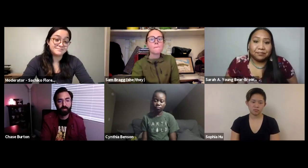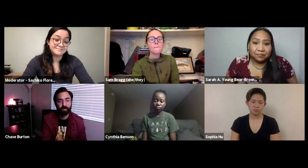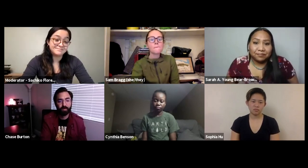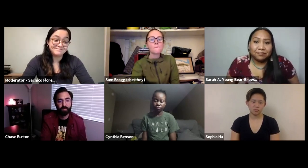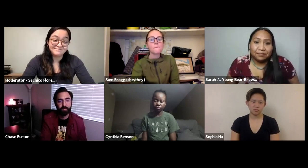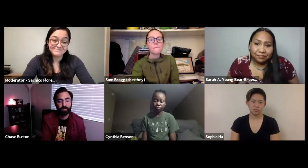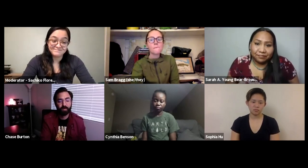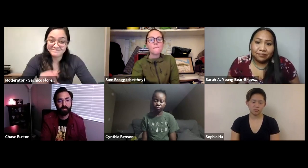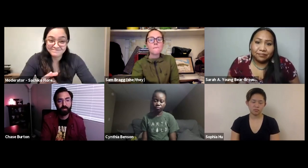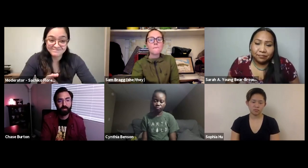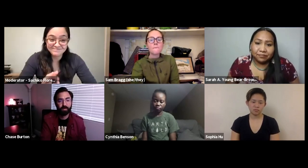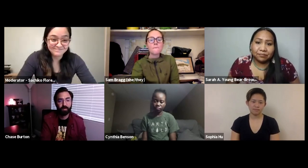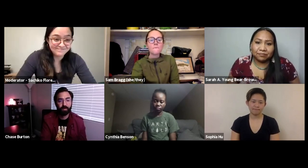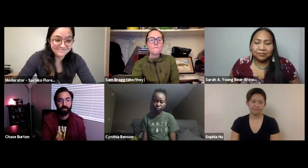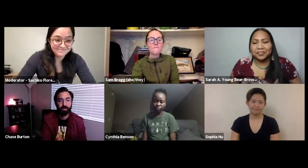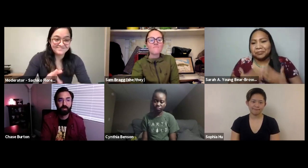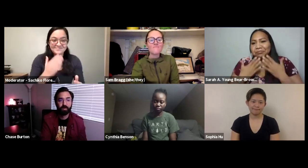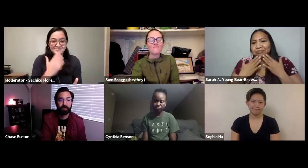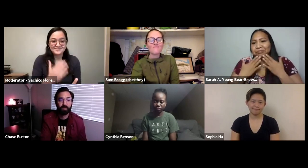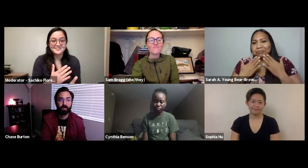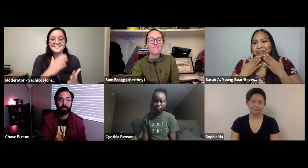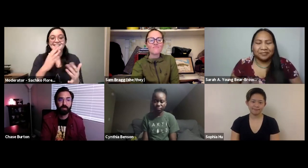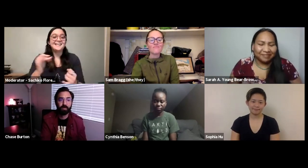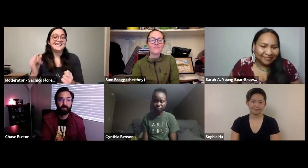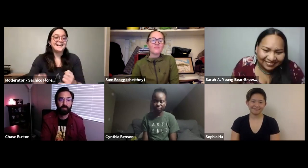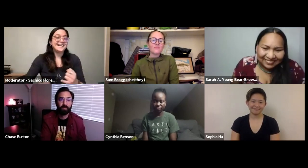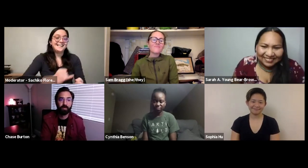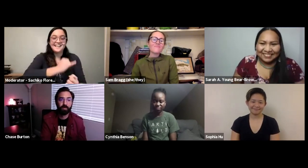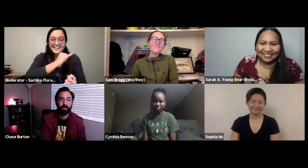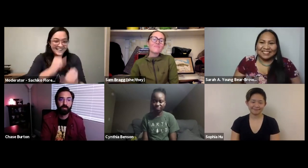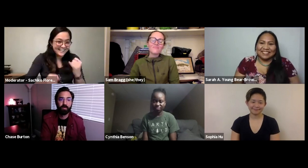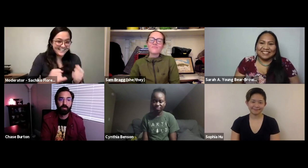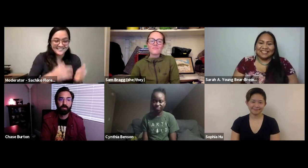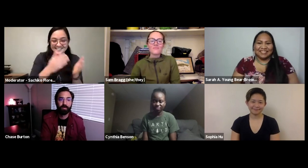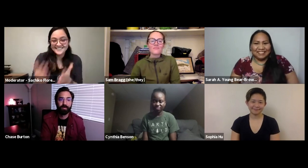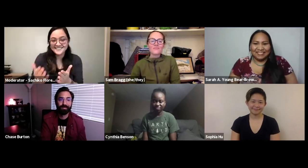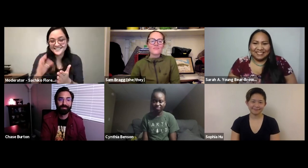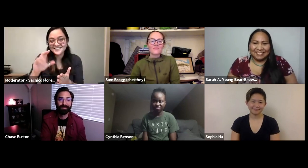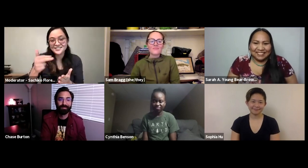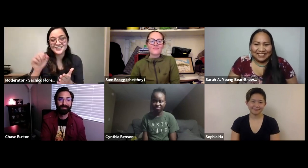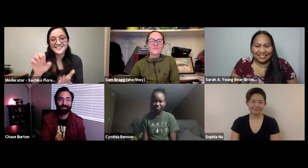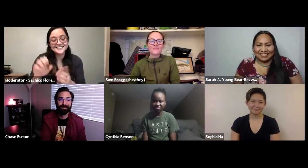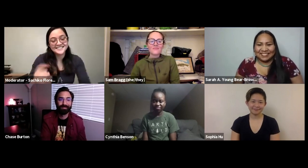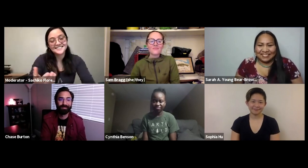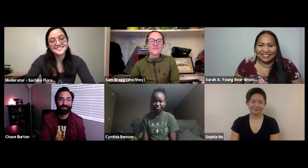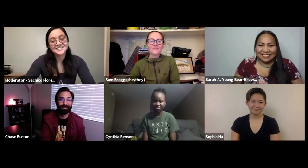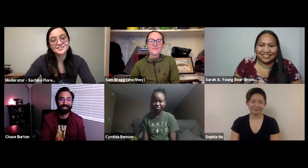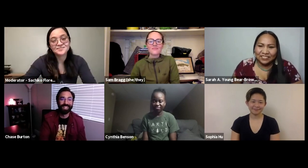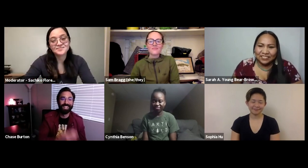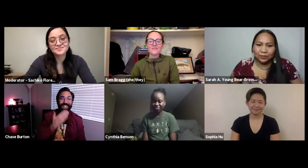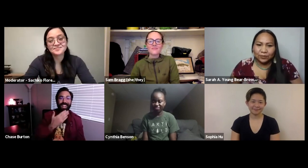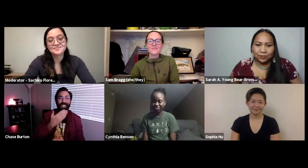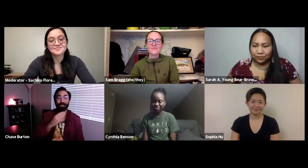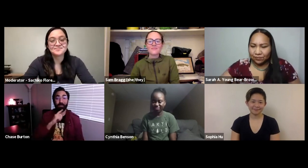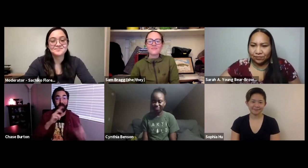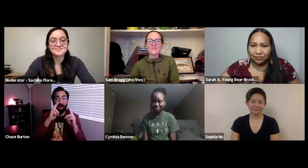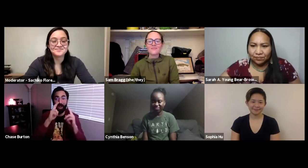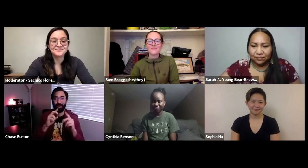think about our future and the children of our children and of our tribes. Sarah, thank you so much! Thank you! Lastly we have Chase.